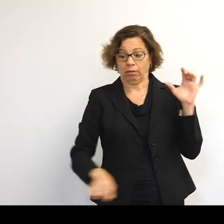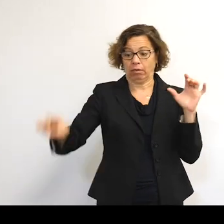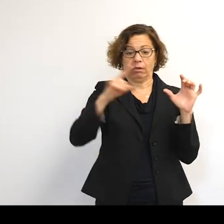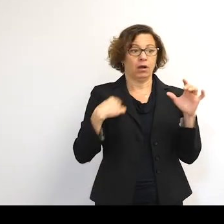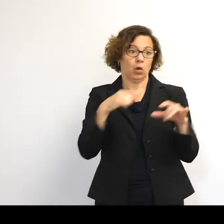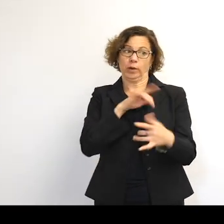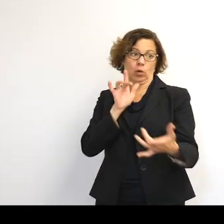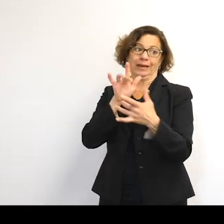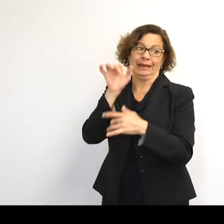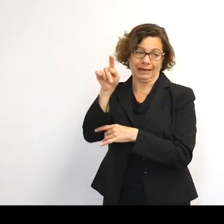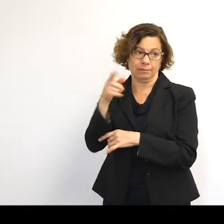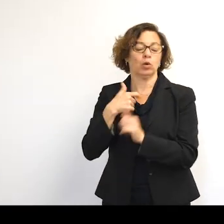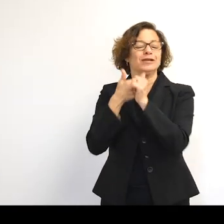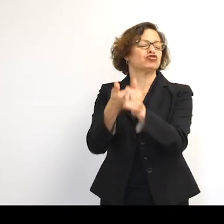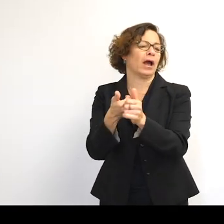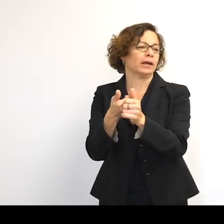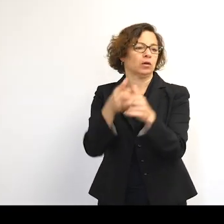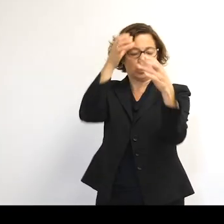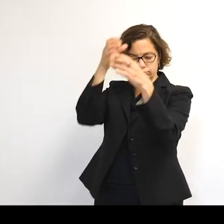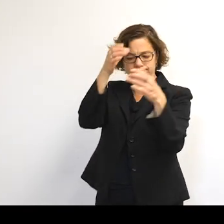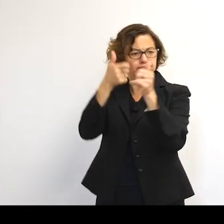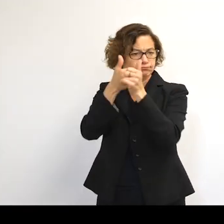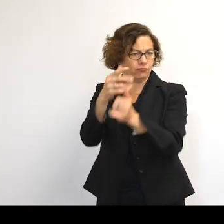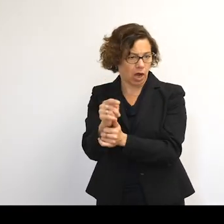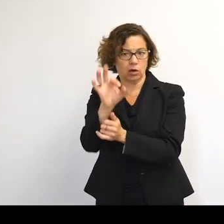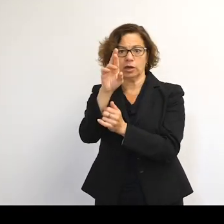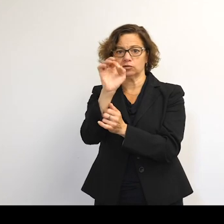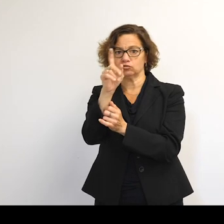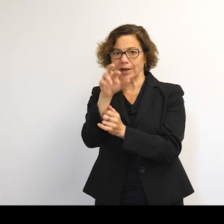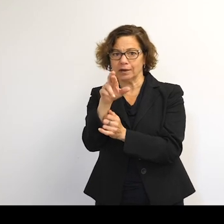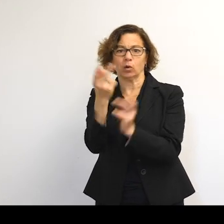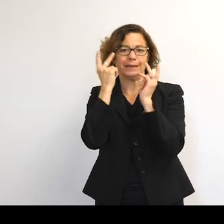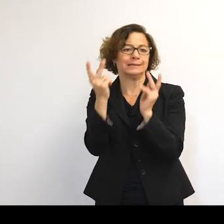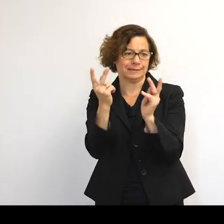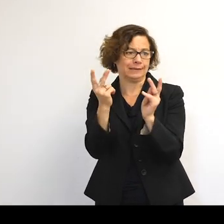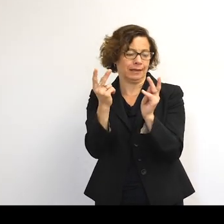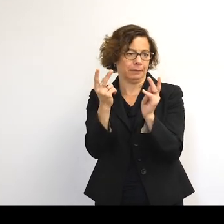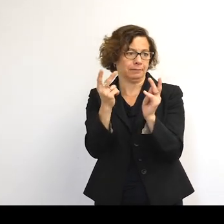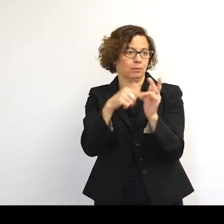But they're very easy to track. They're so big. With the radar, you can see them a mile off.